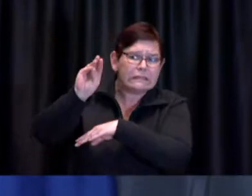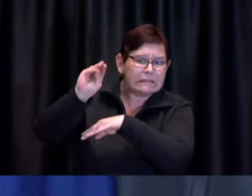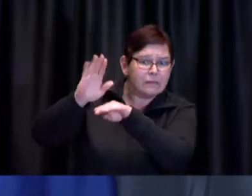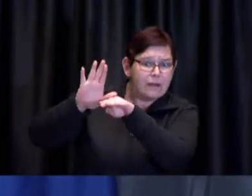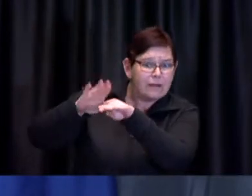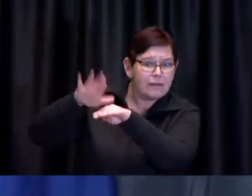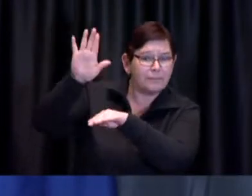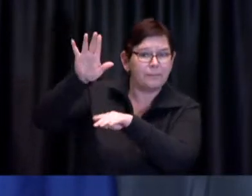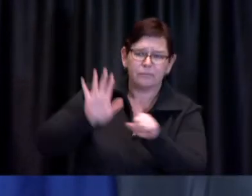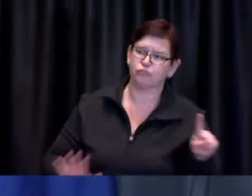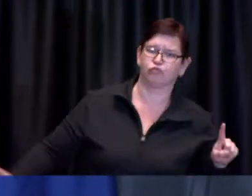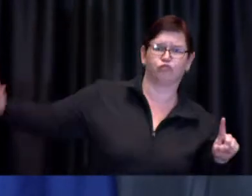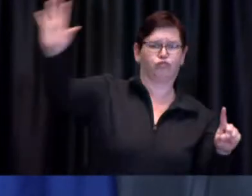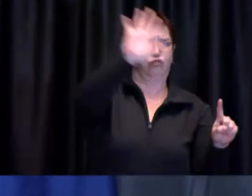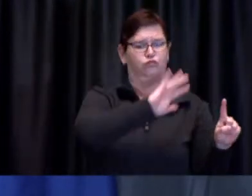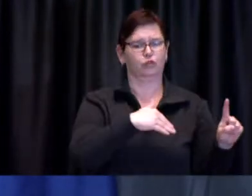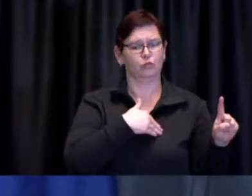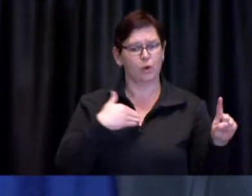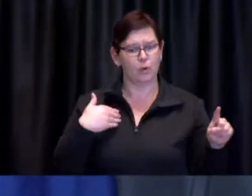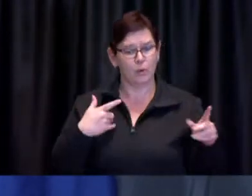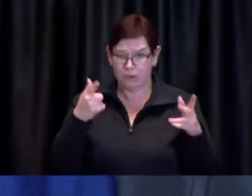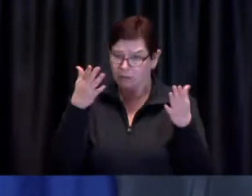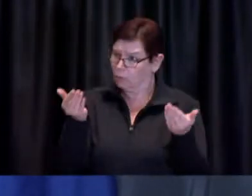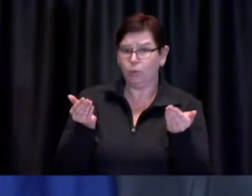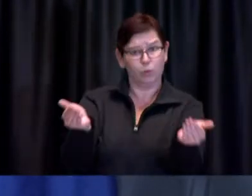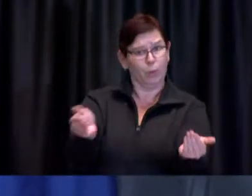who are still able to book appointments at our city vaccine clinics.